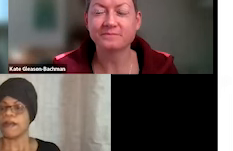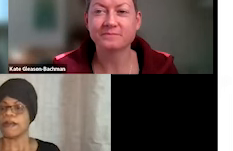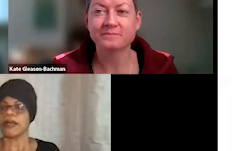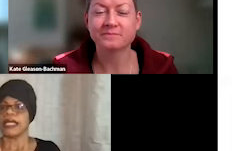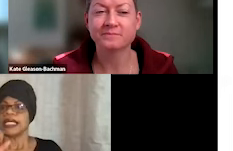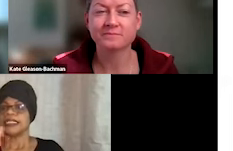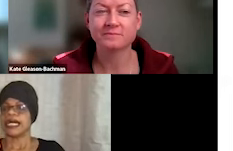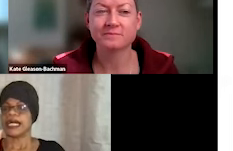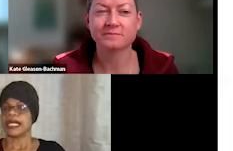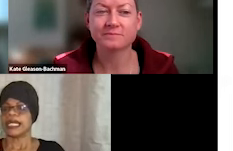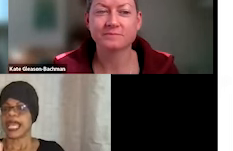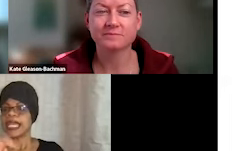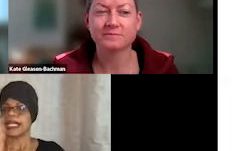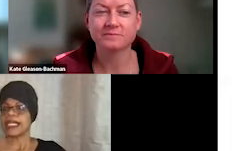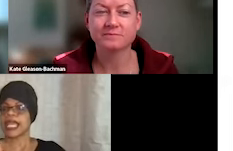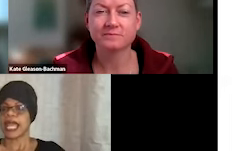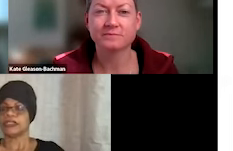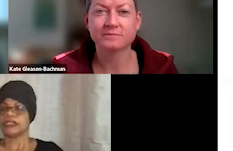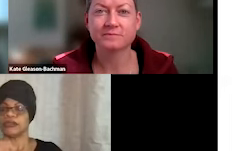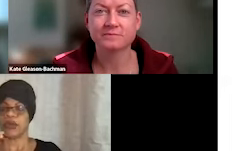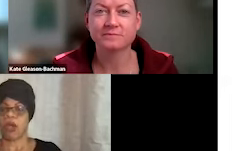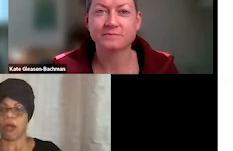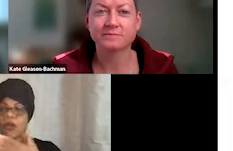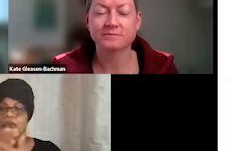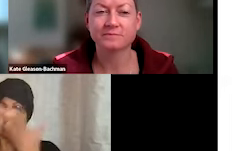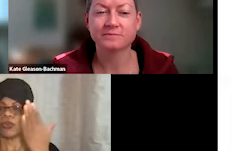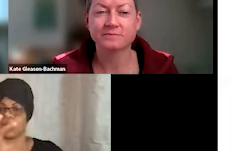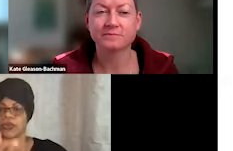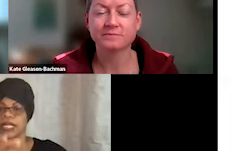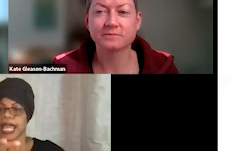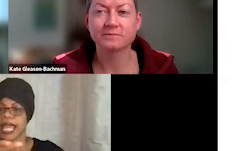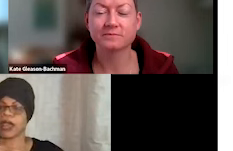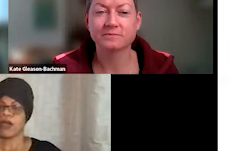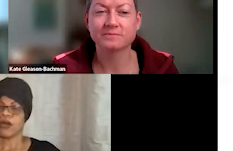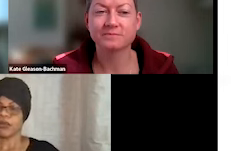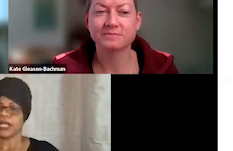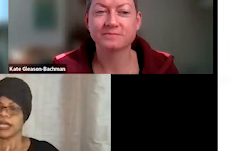We really appreciate their partnership with us on this webinar. So Kate, I'll pass it to you.